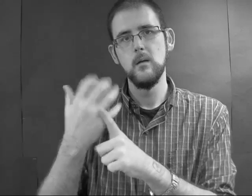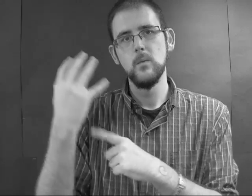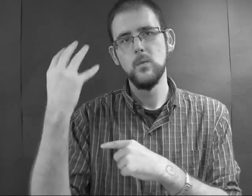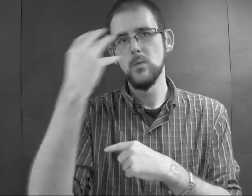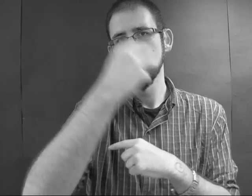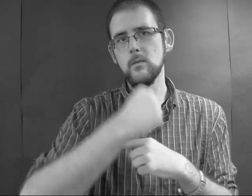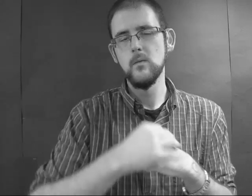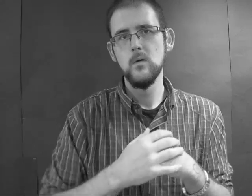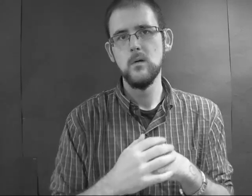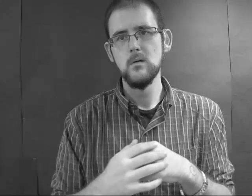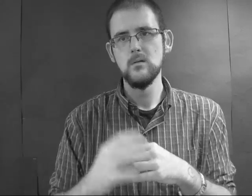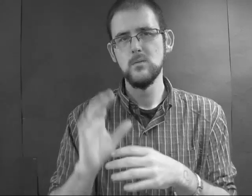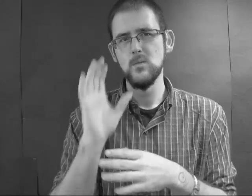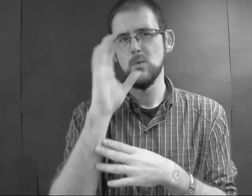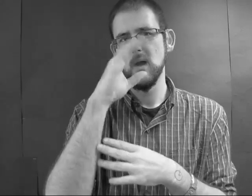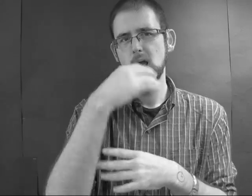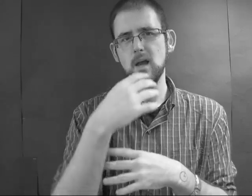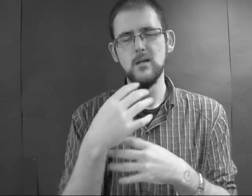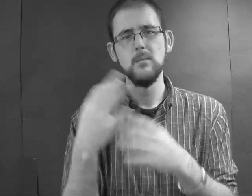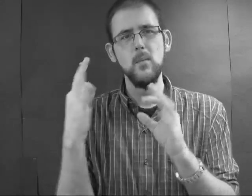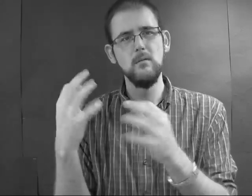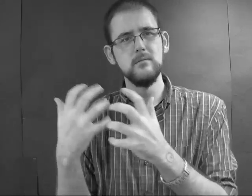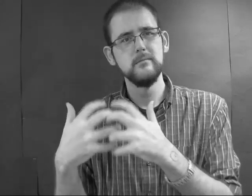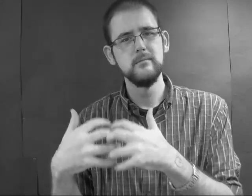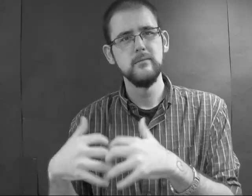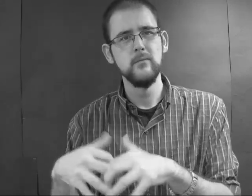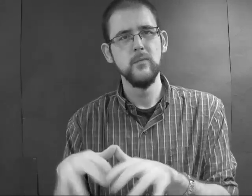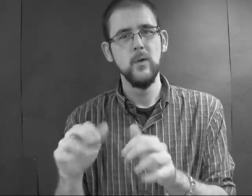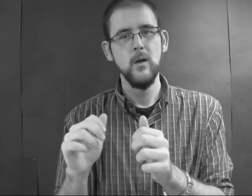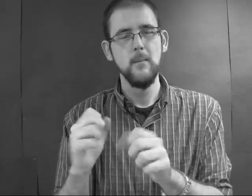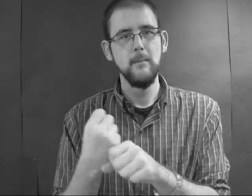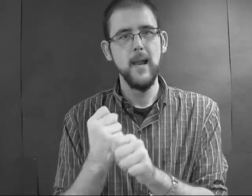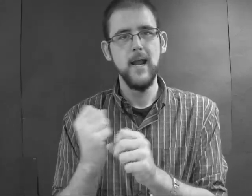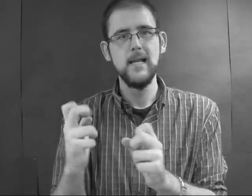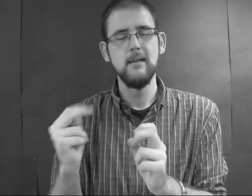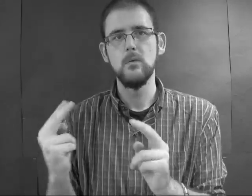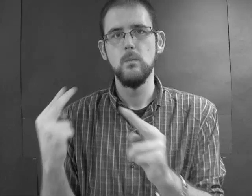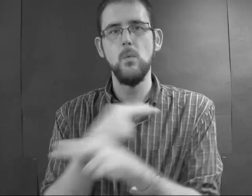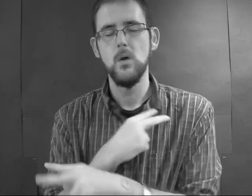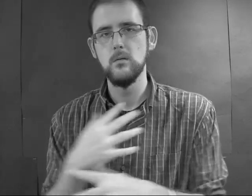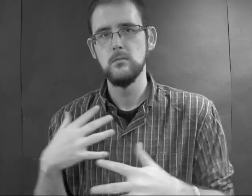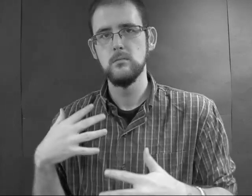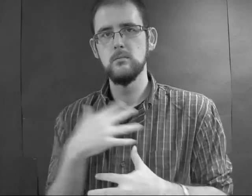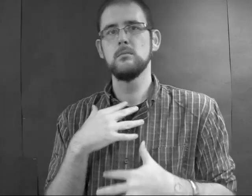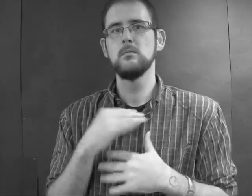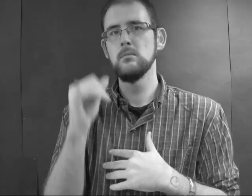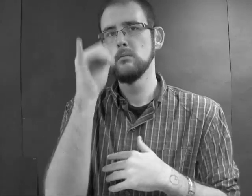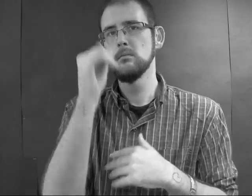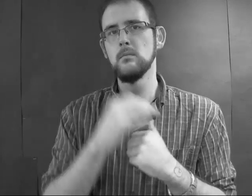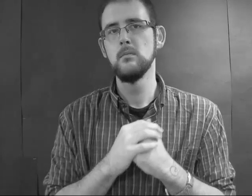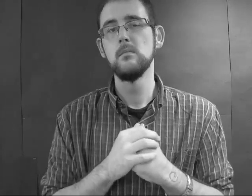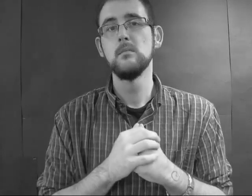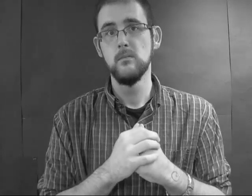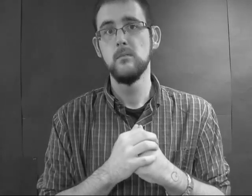beautifully done -- which only heightens the eeriness.